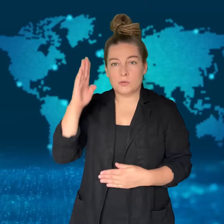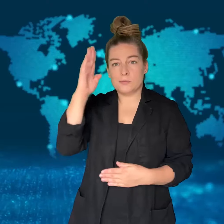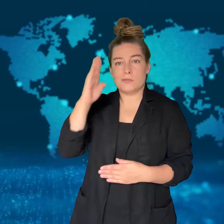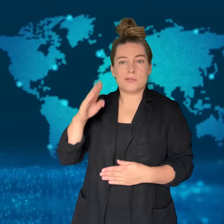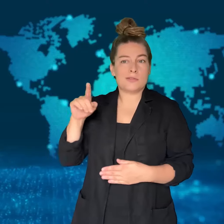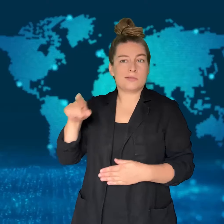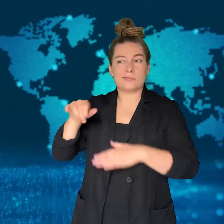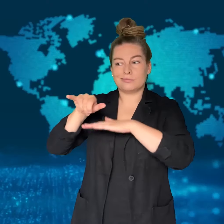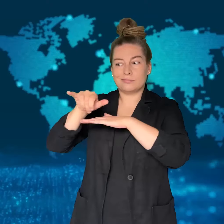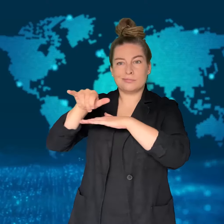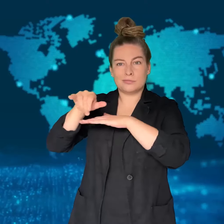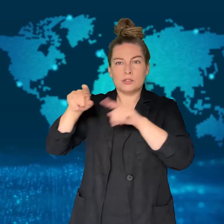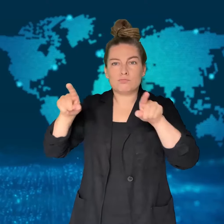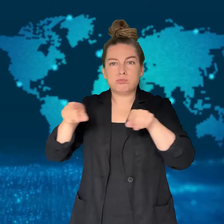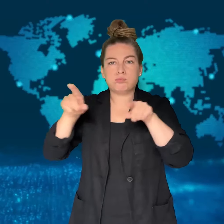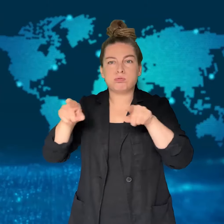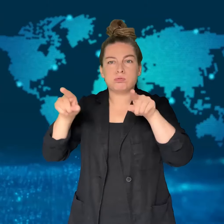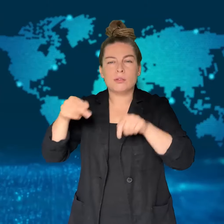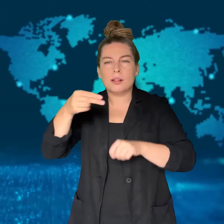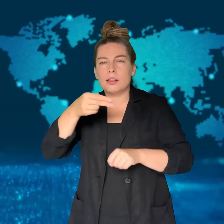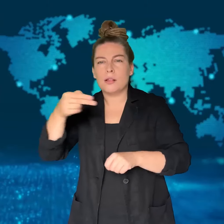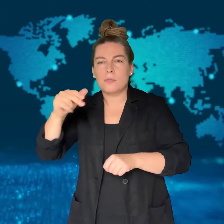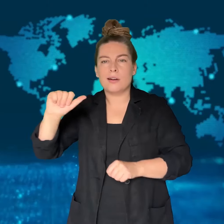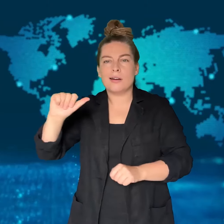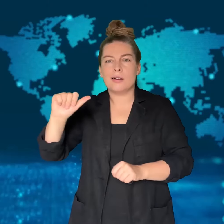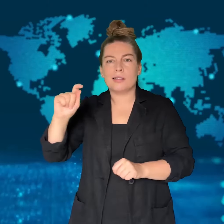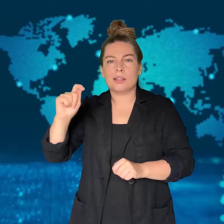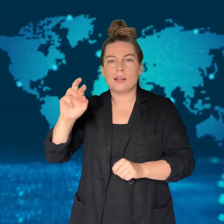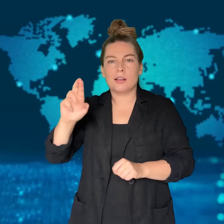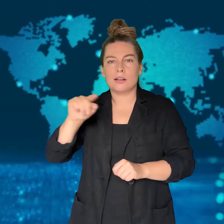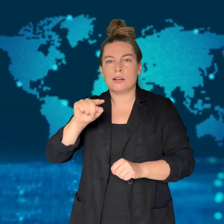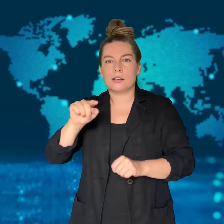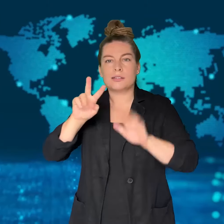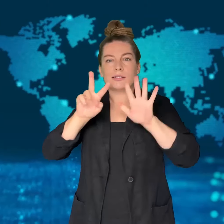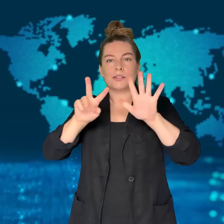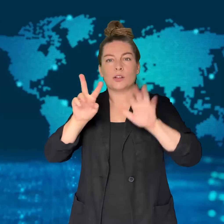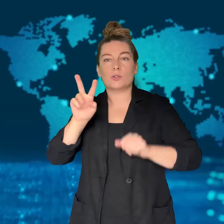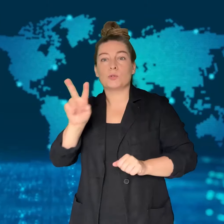[MONIKA]: A plane crashed in Brazil, killing